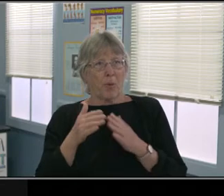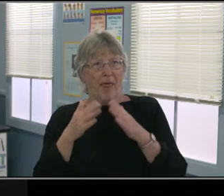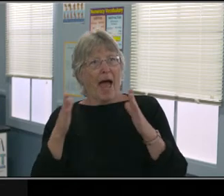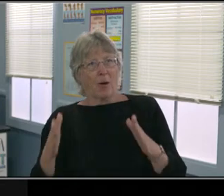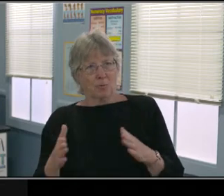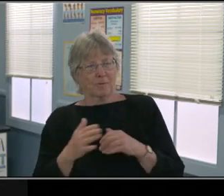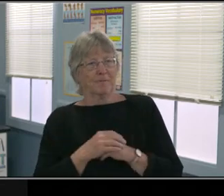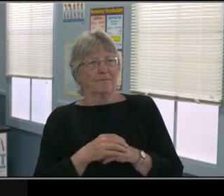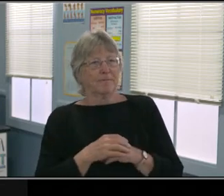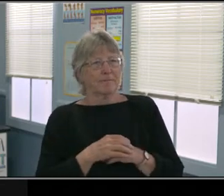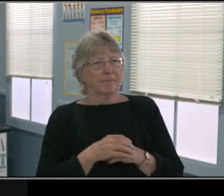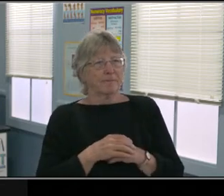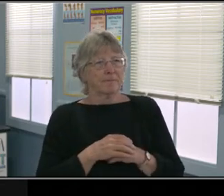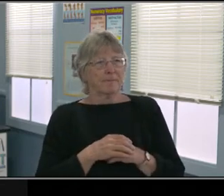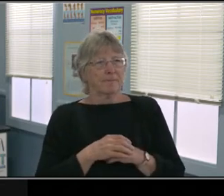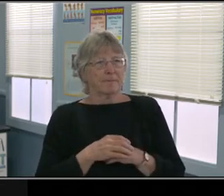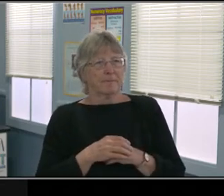and everything right by the checkout counter.